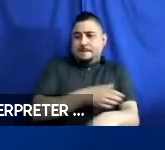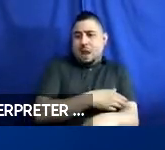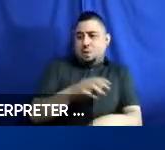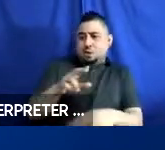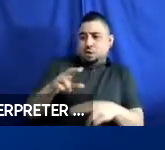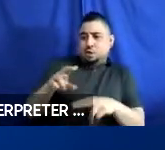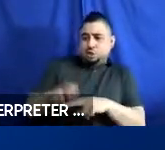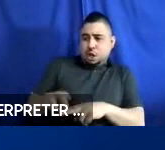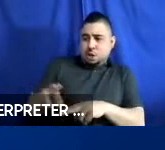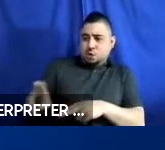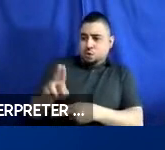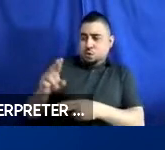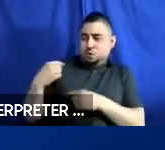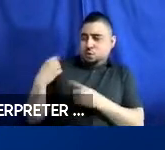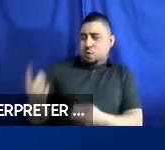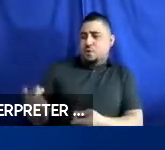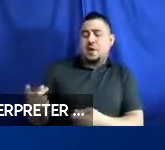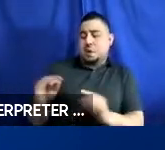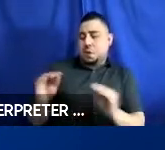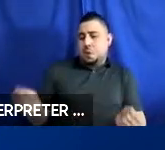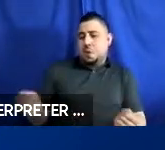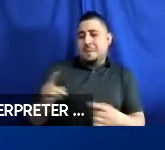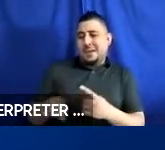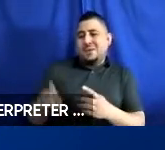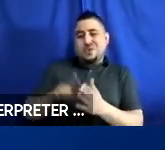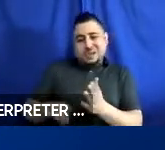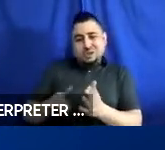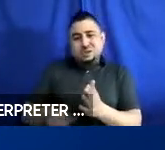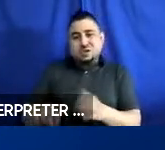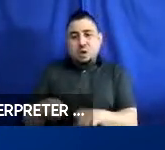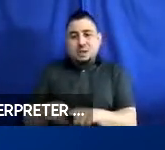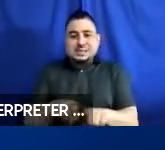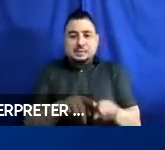it on so far. There also has been a lot of research on the same system done at the University